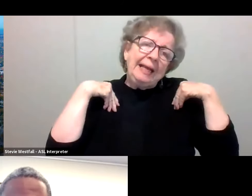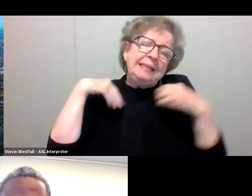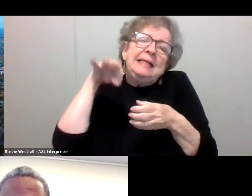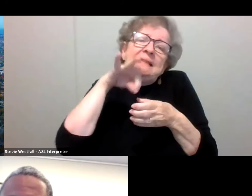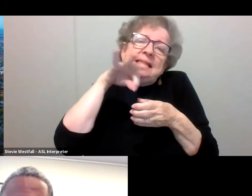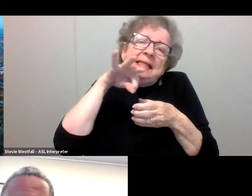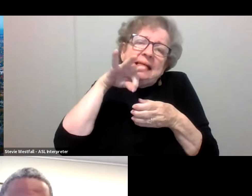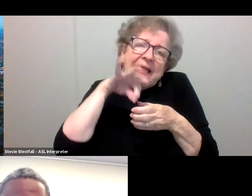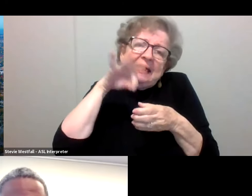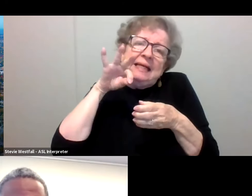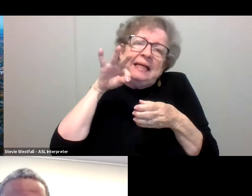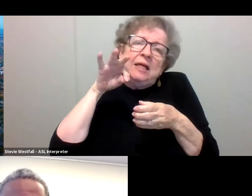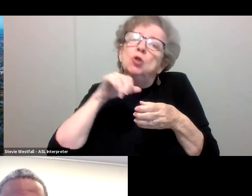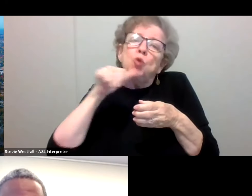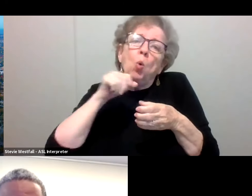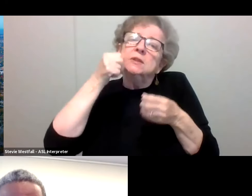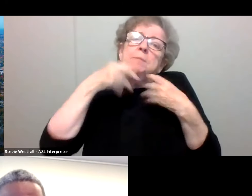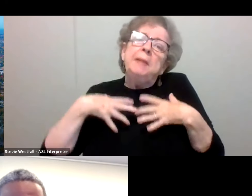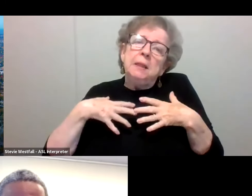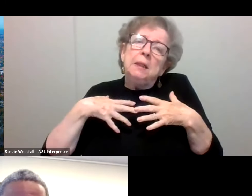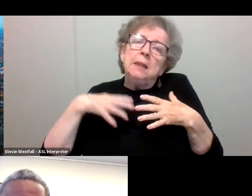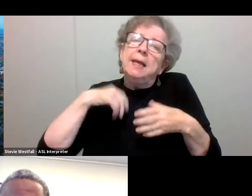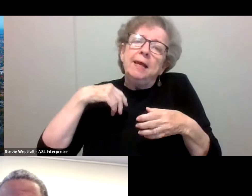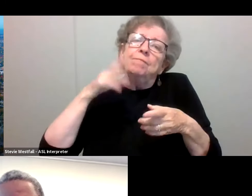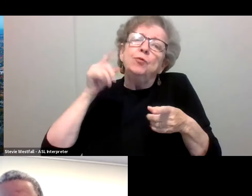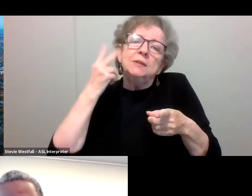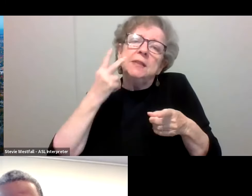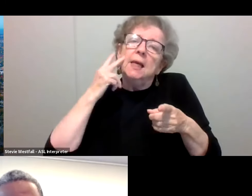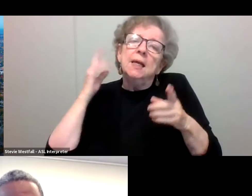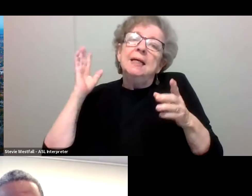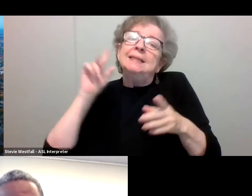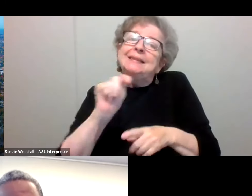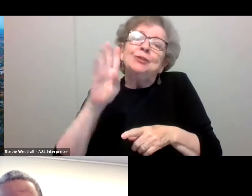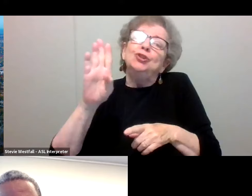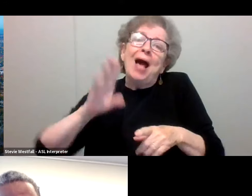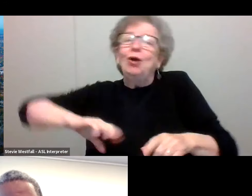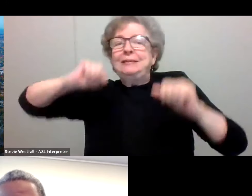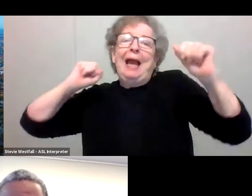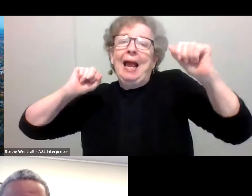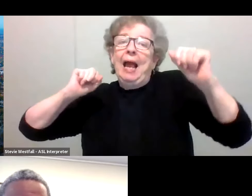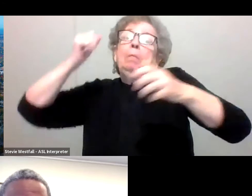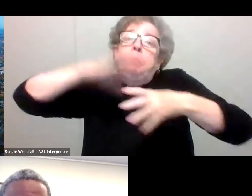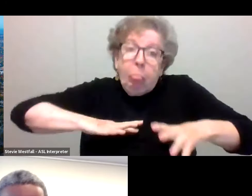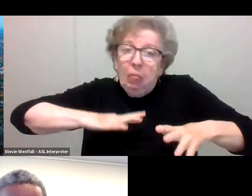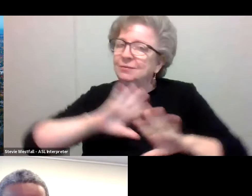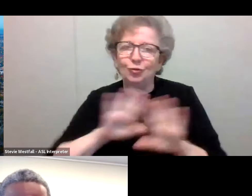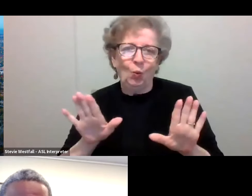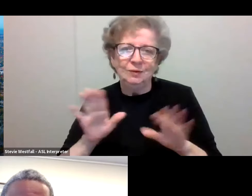don't spill the tea on yourself when we score a touchdown, and just keep others in mind. But if you are out, wear a face covering